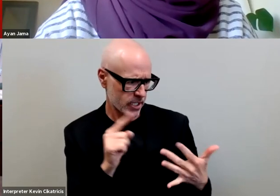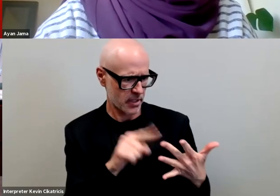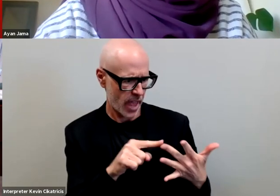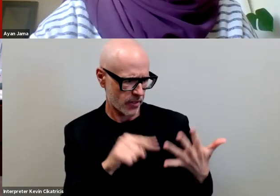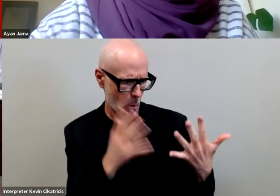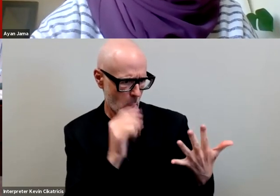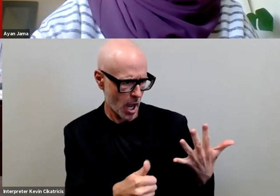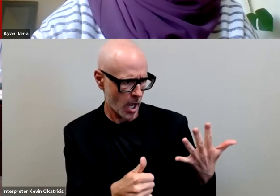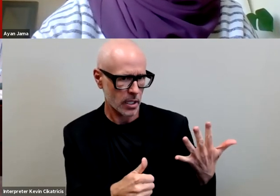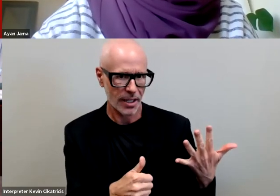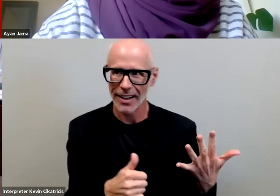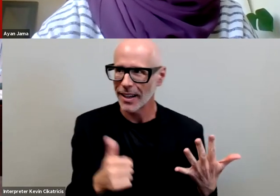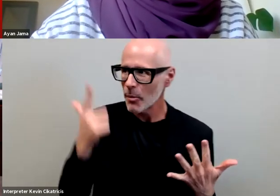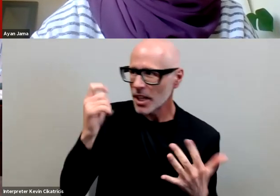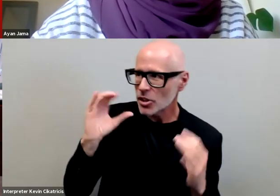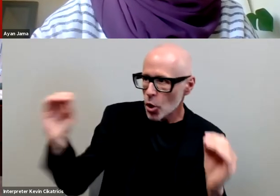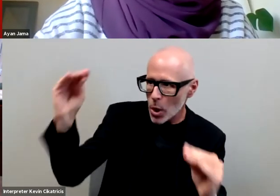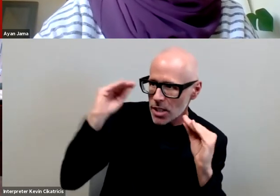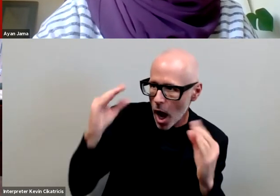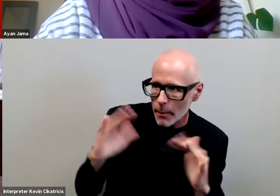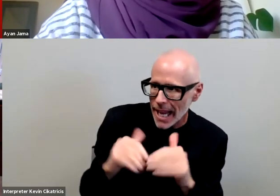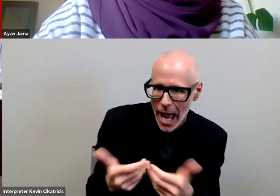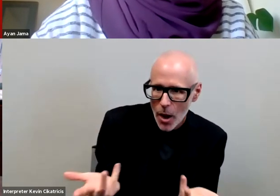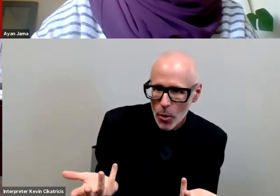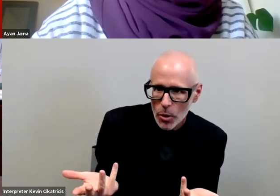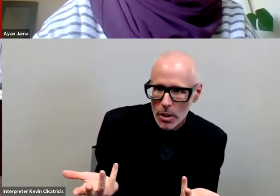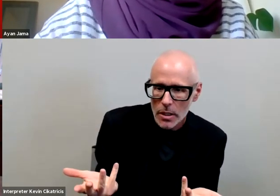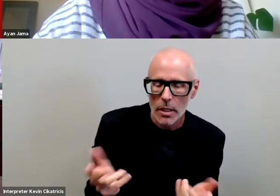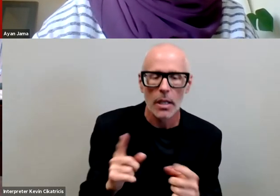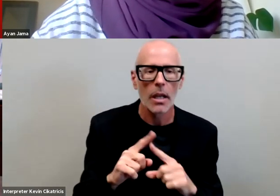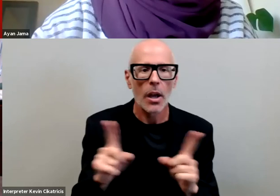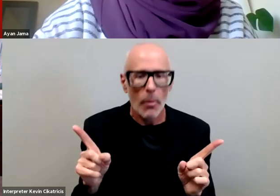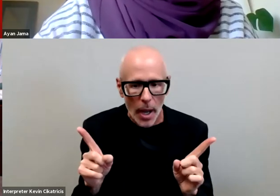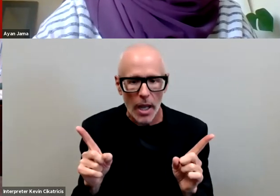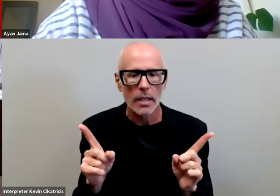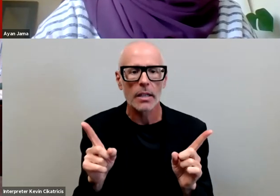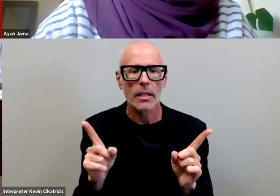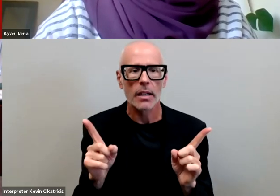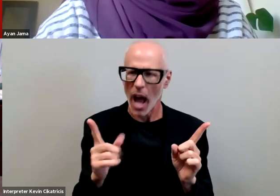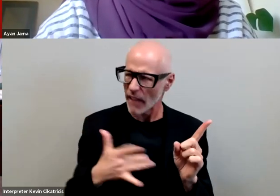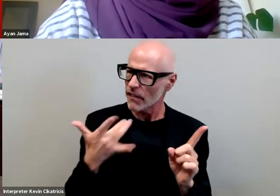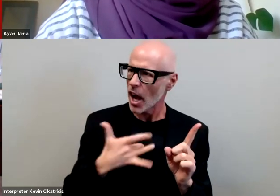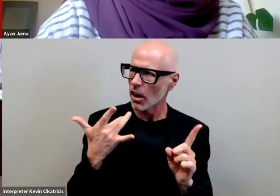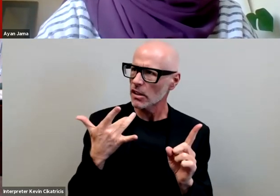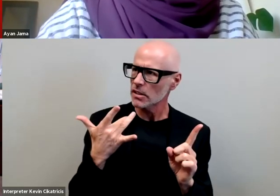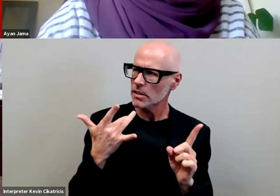because no one taught me how to do it but making to be felt like the fool because i don't know how